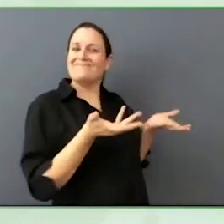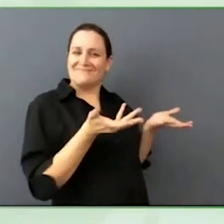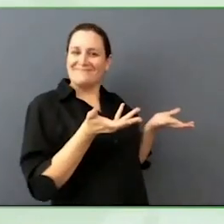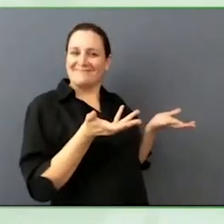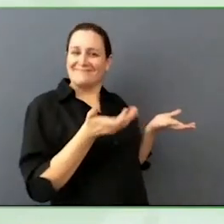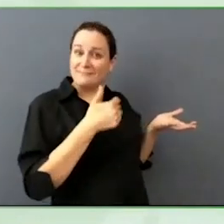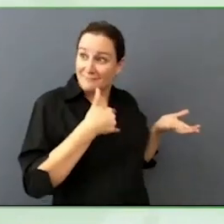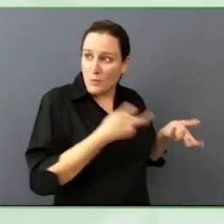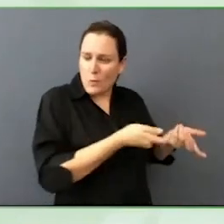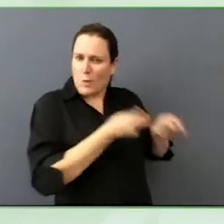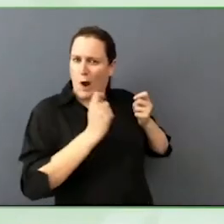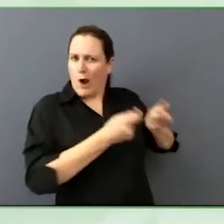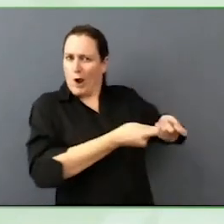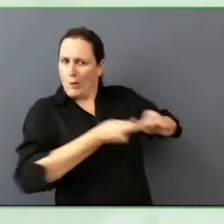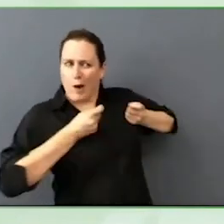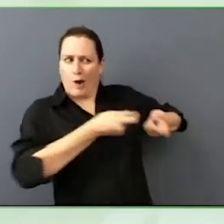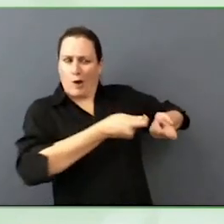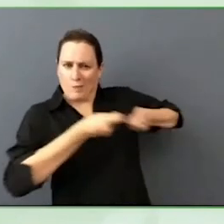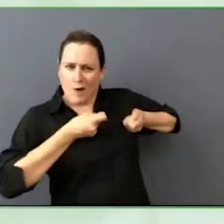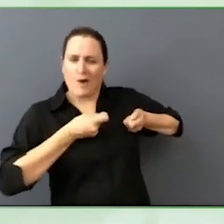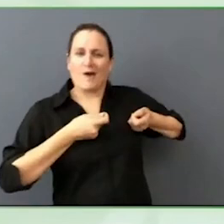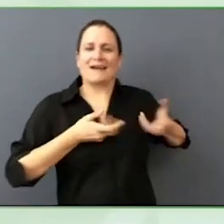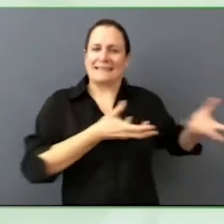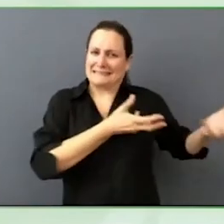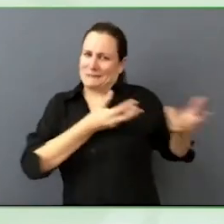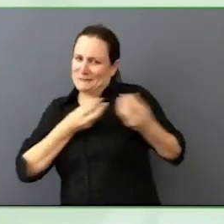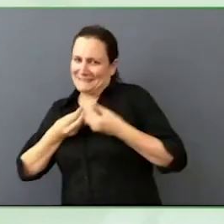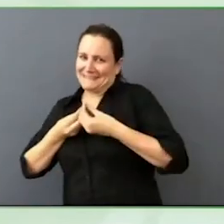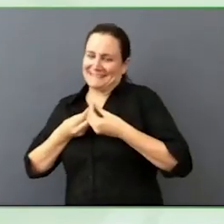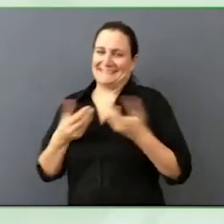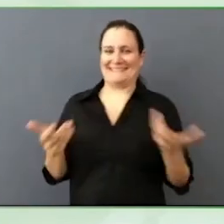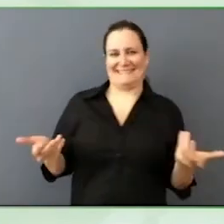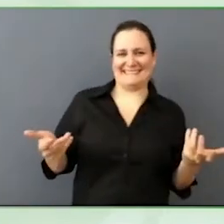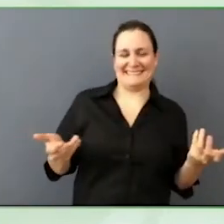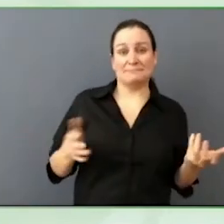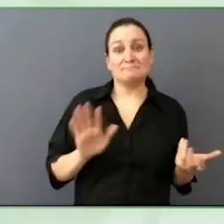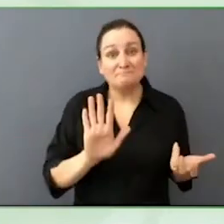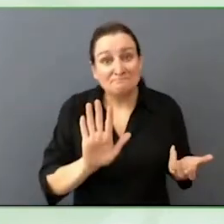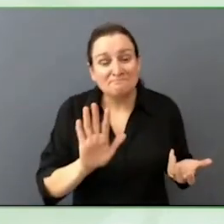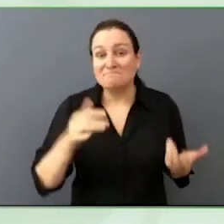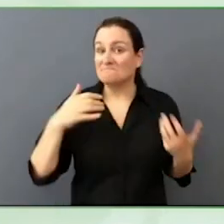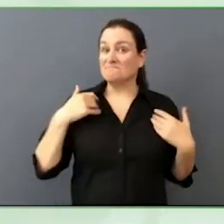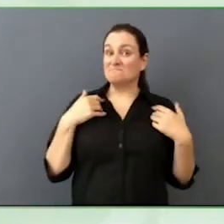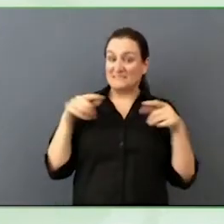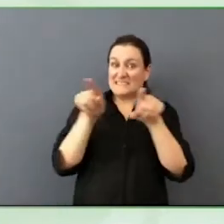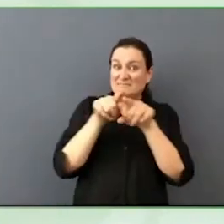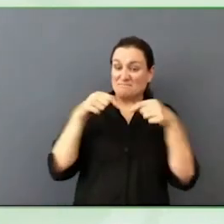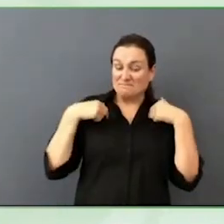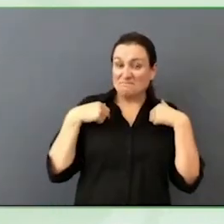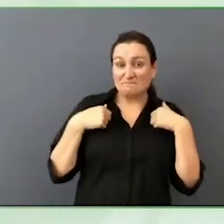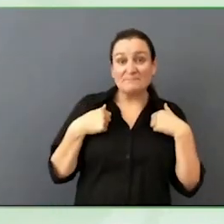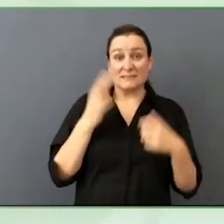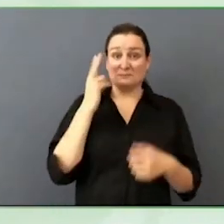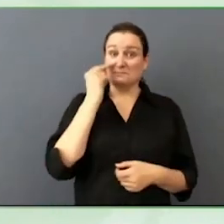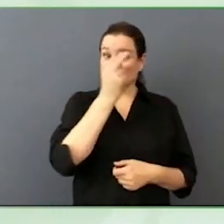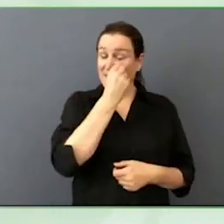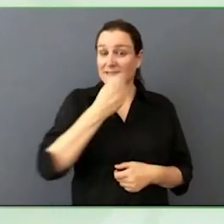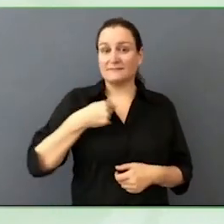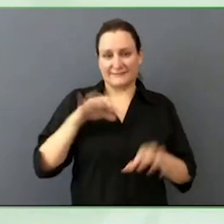that cane in front of me and "You all make way." Finding community